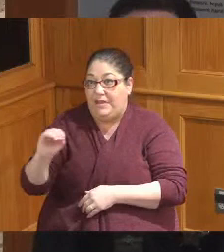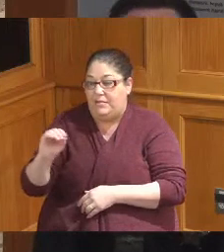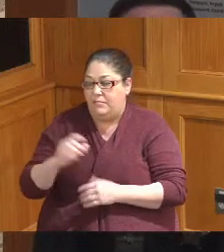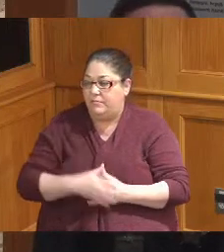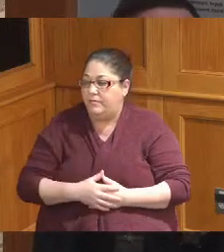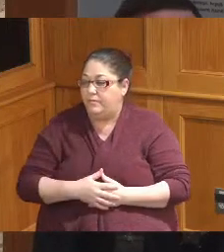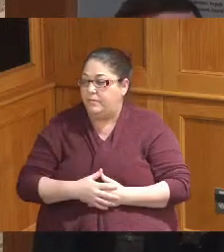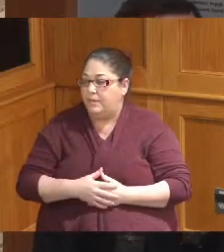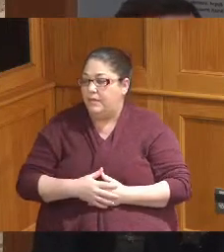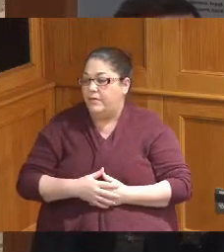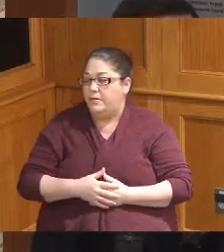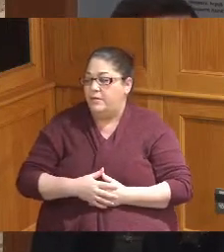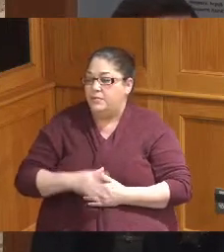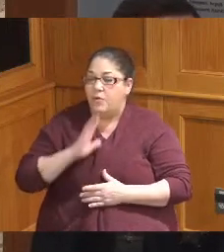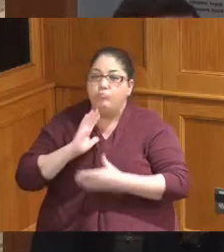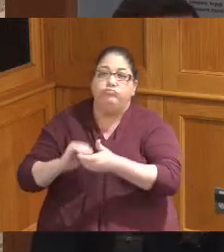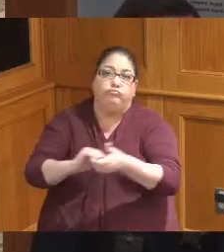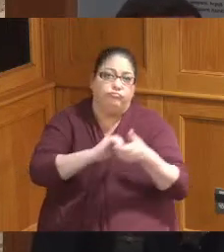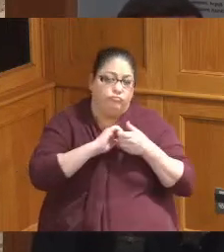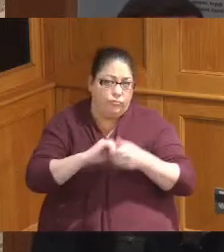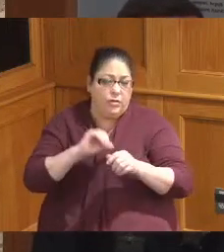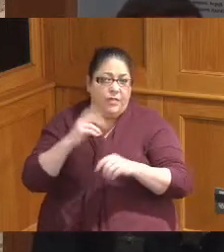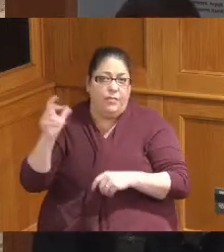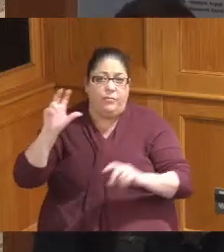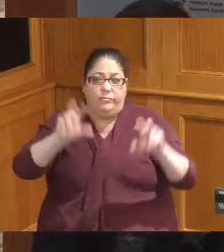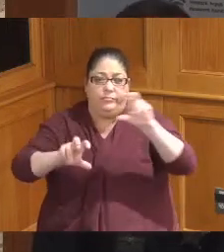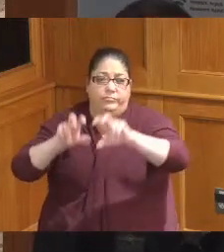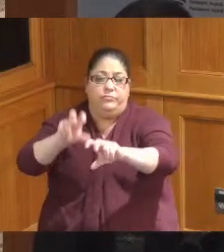opportunity to have a collaborative effort between three different entities to solve a